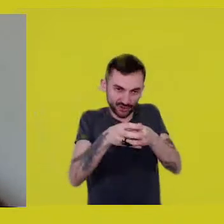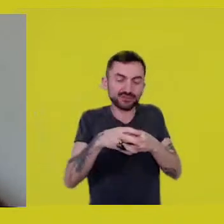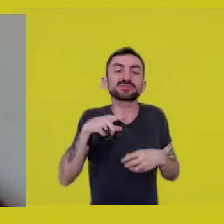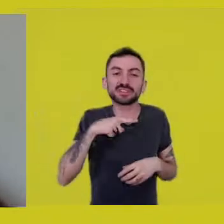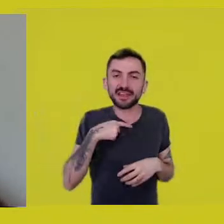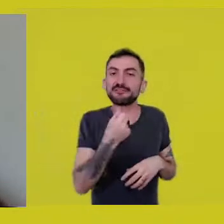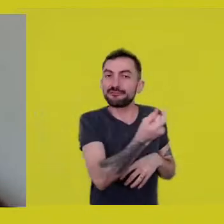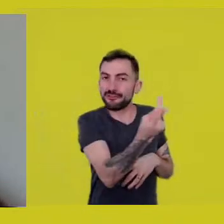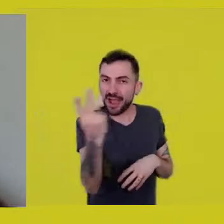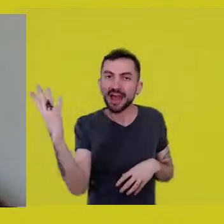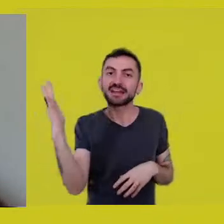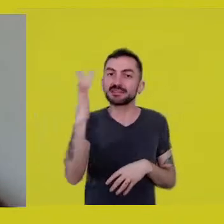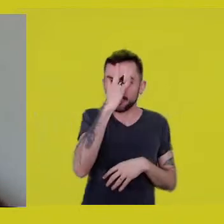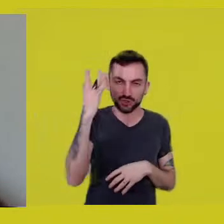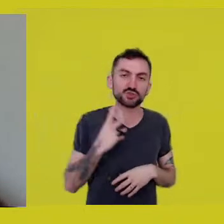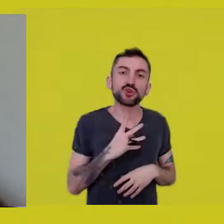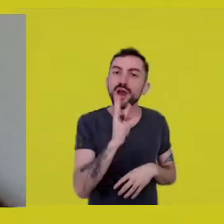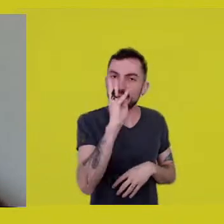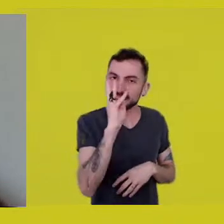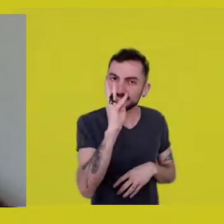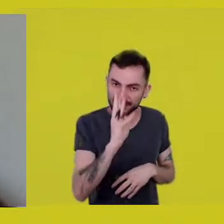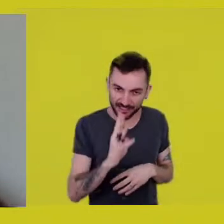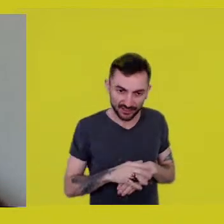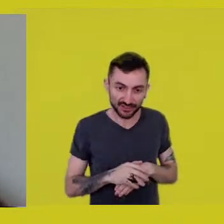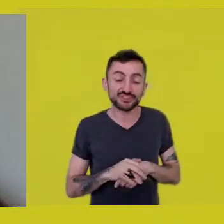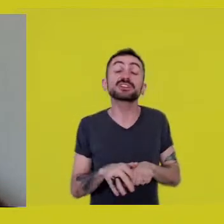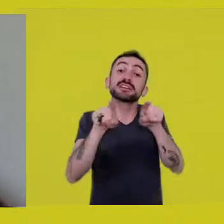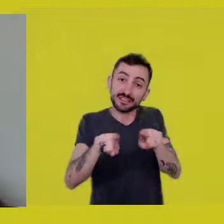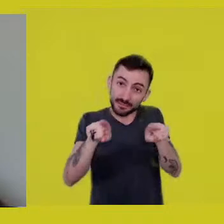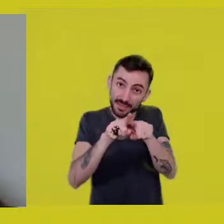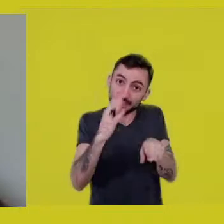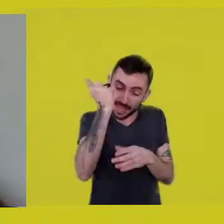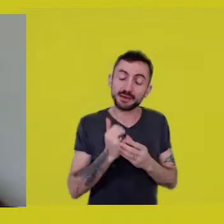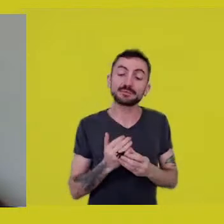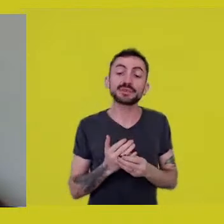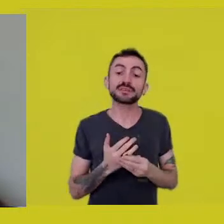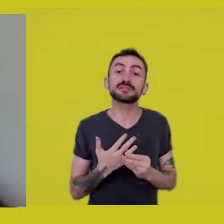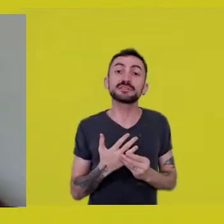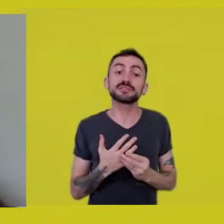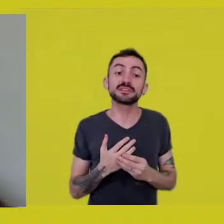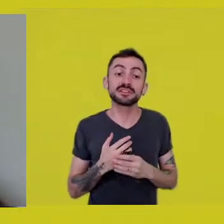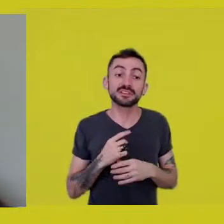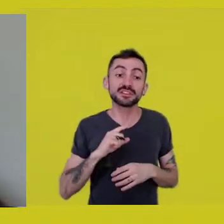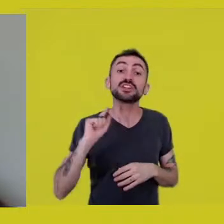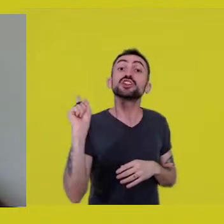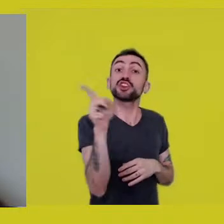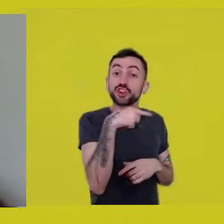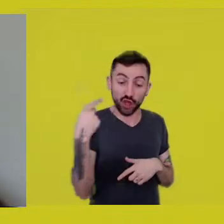and everything we say, as you well know, reaches out a thousand miles,